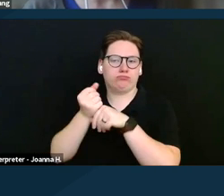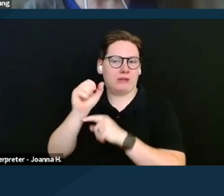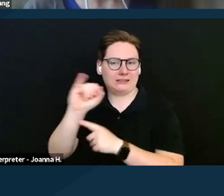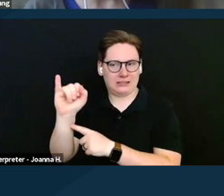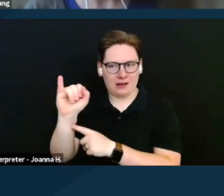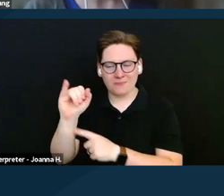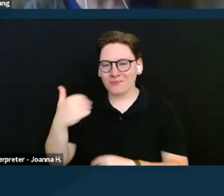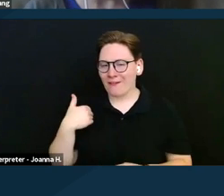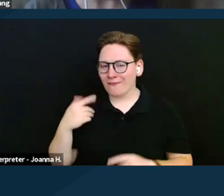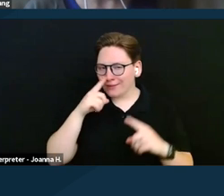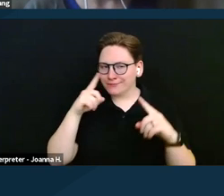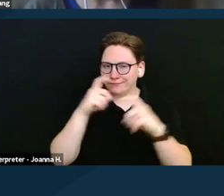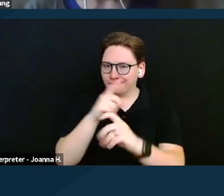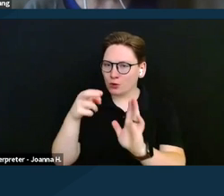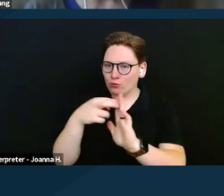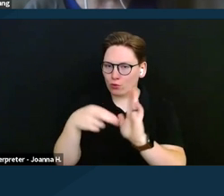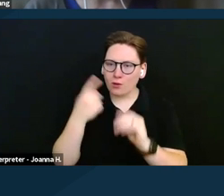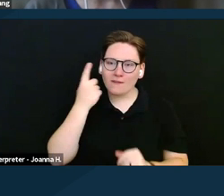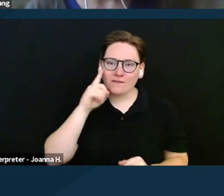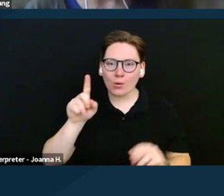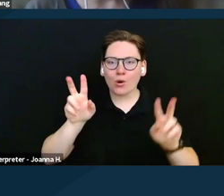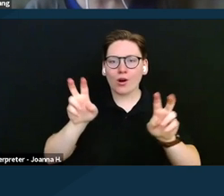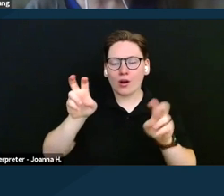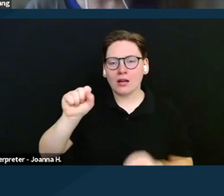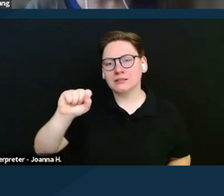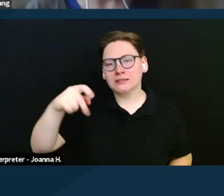for spousal deeming of income and assets.